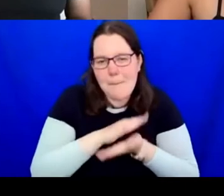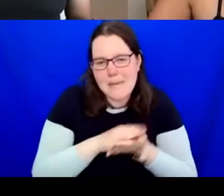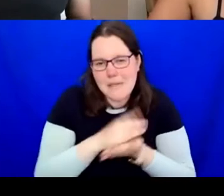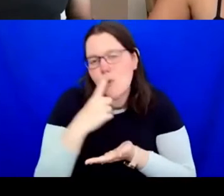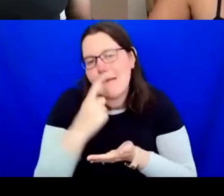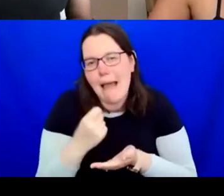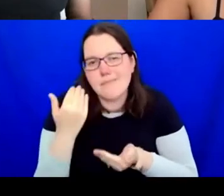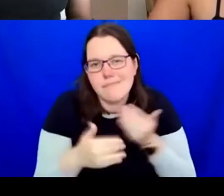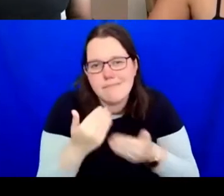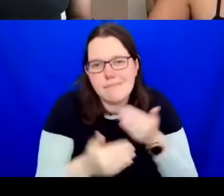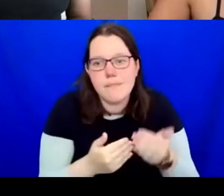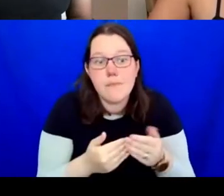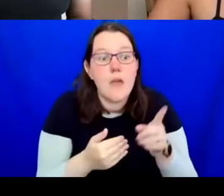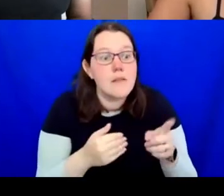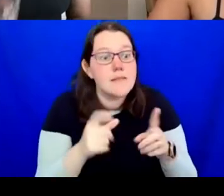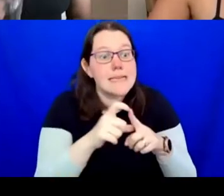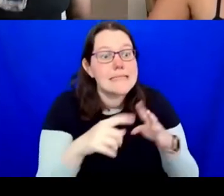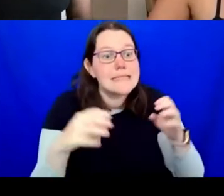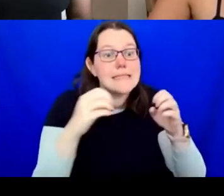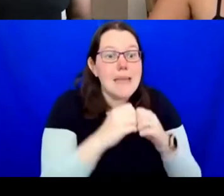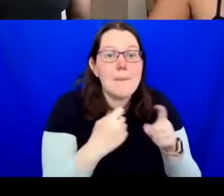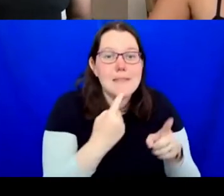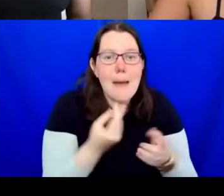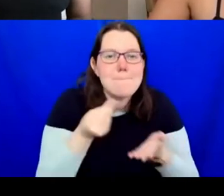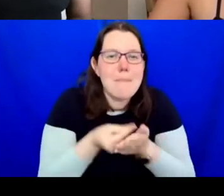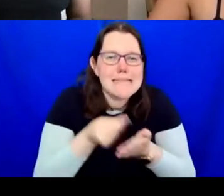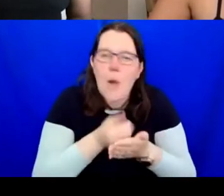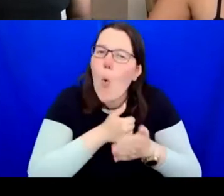always money. You're right, there's always money. It is just about how you re distribute